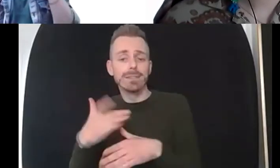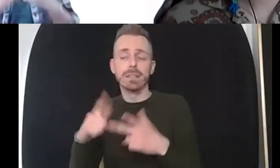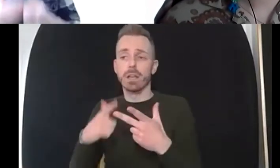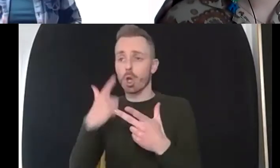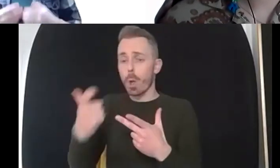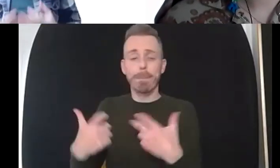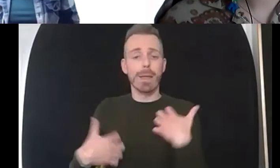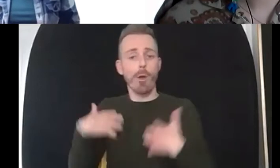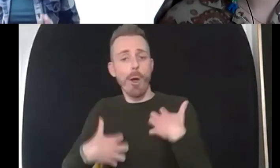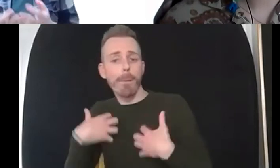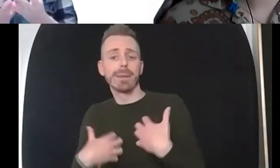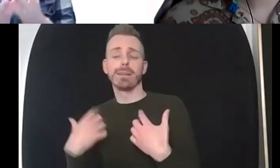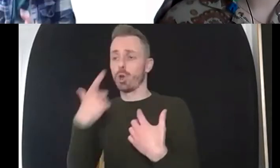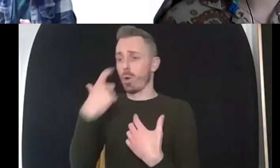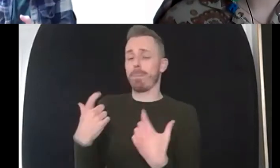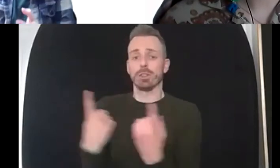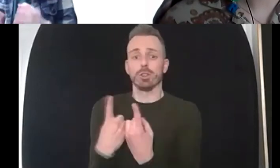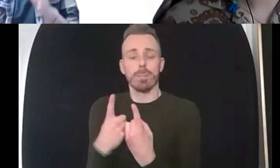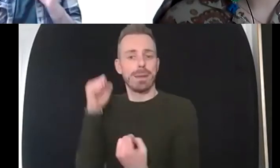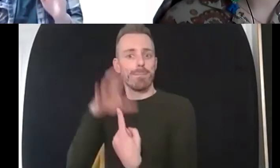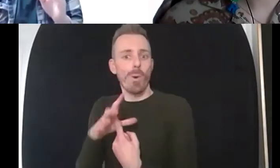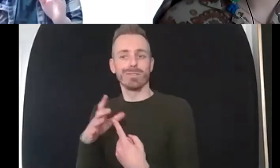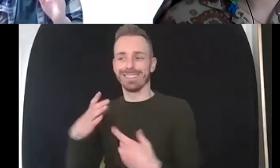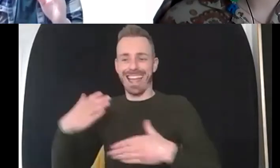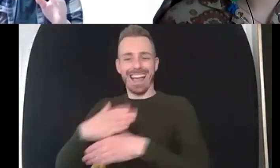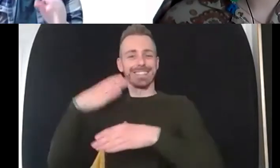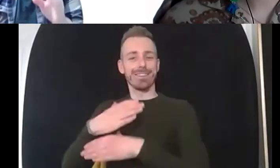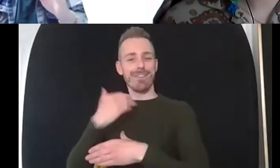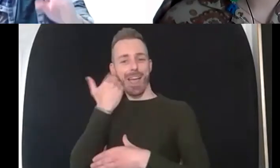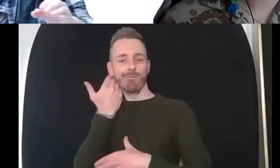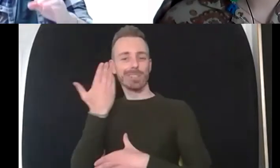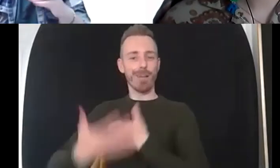important to them that they value doing that might be a sense of giving back to community it